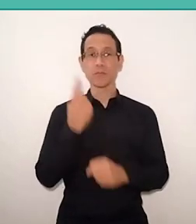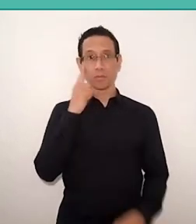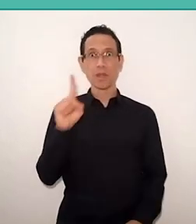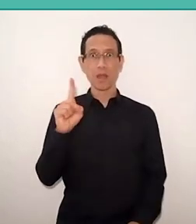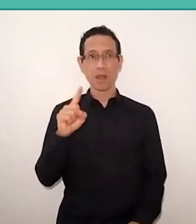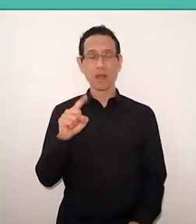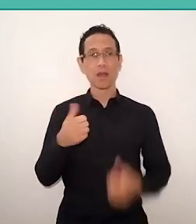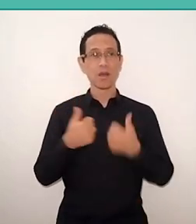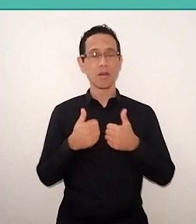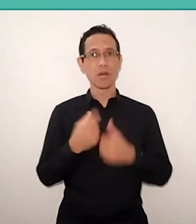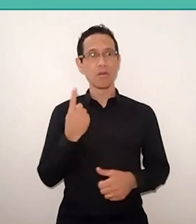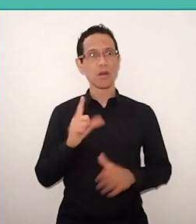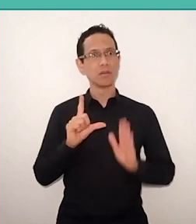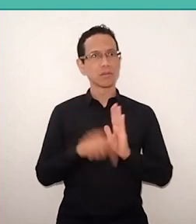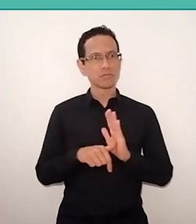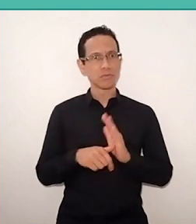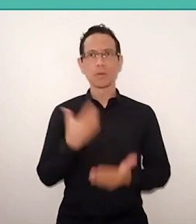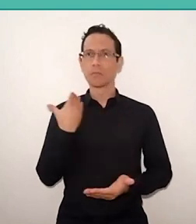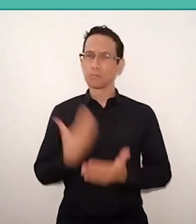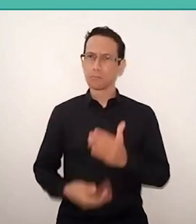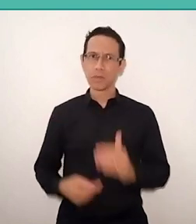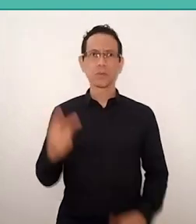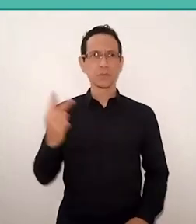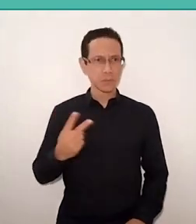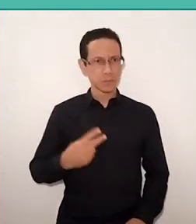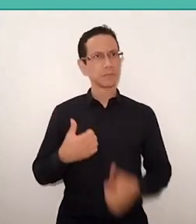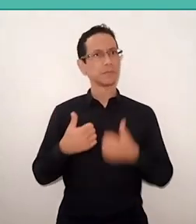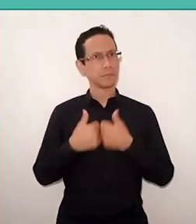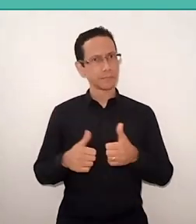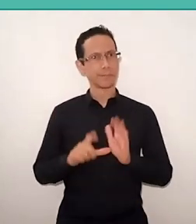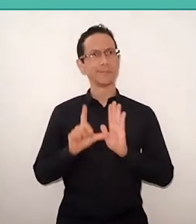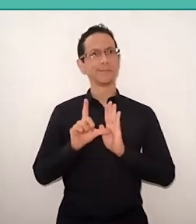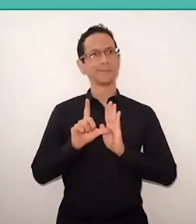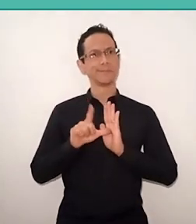I took the second bus and got there 22 minutes later.